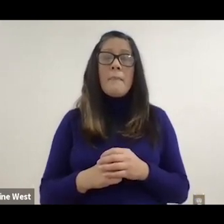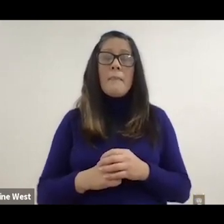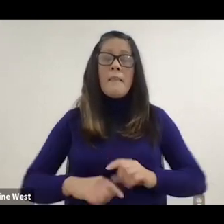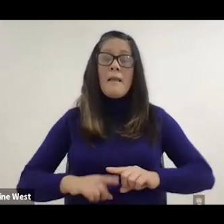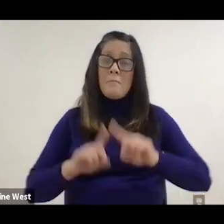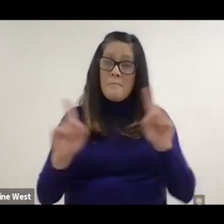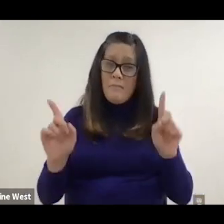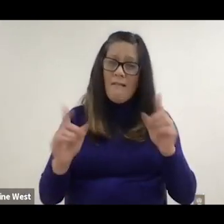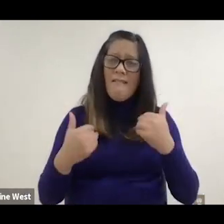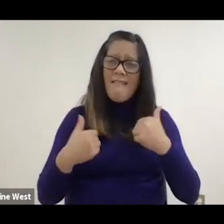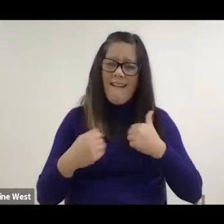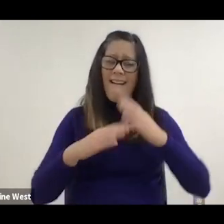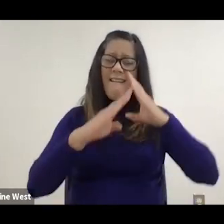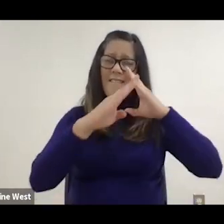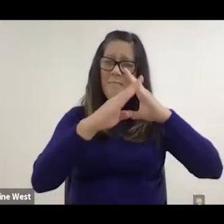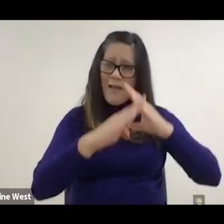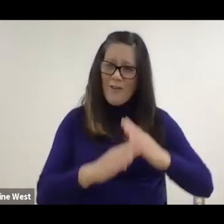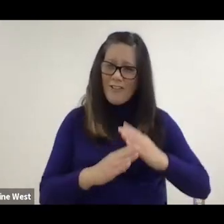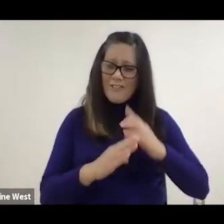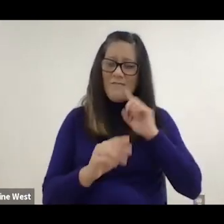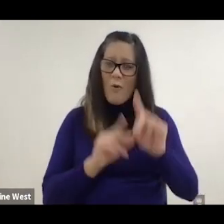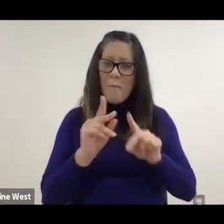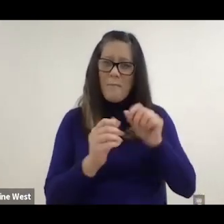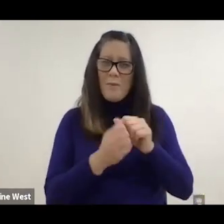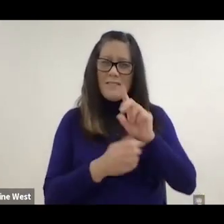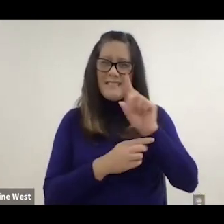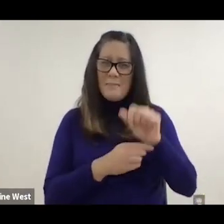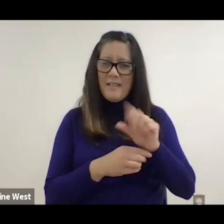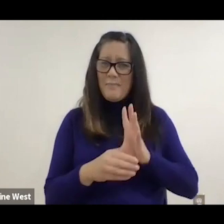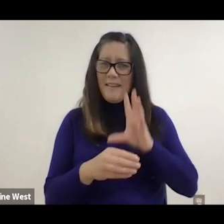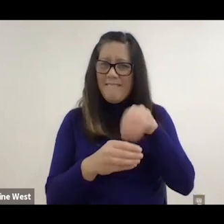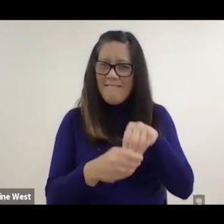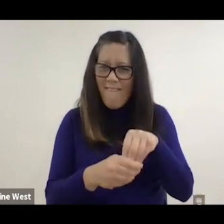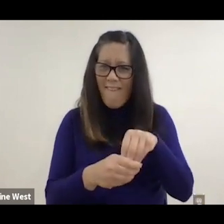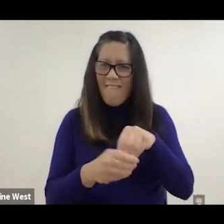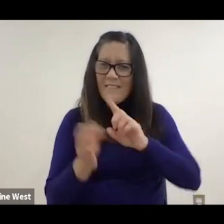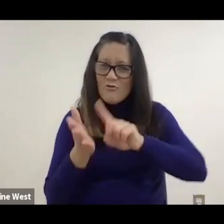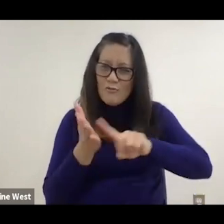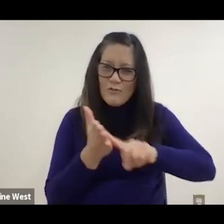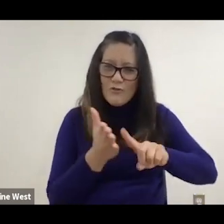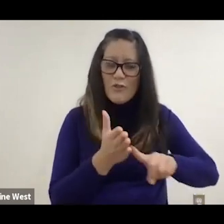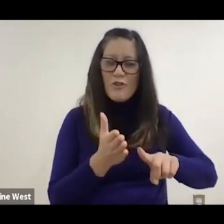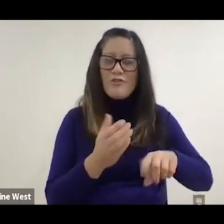to participate in science, technology, engineering, mathematics, or STEM fields,